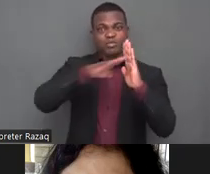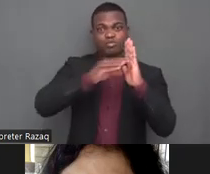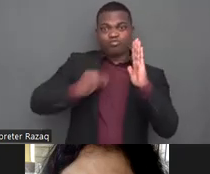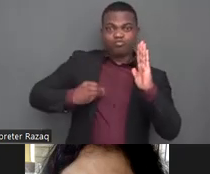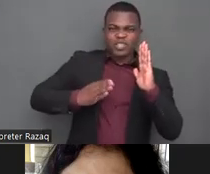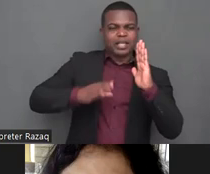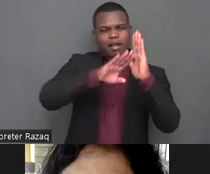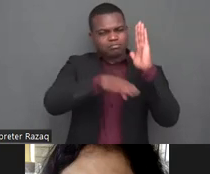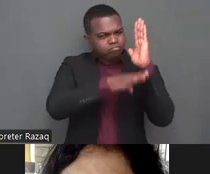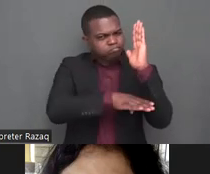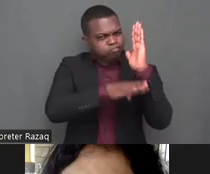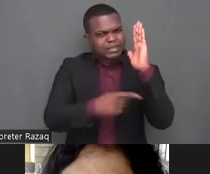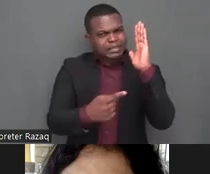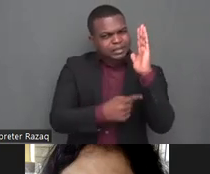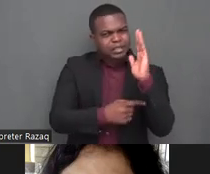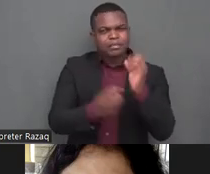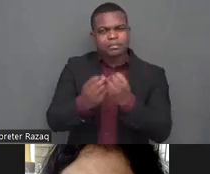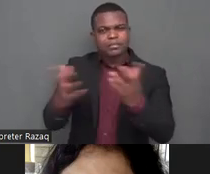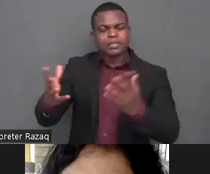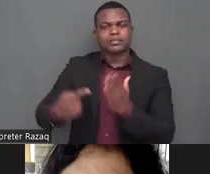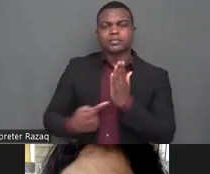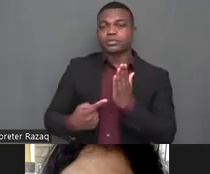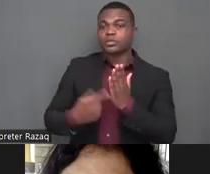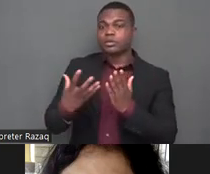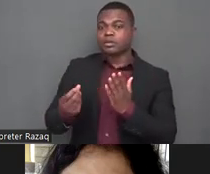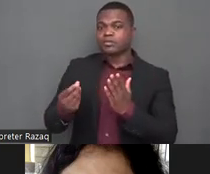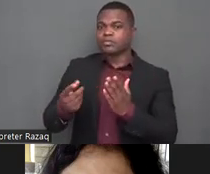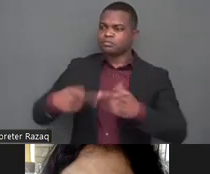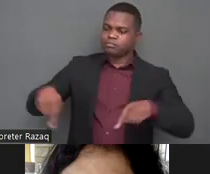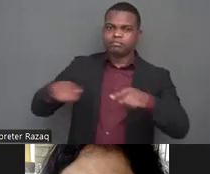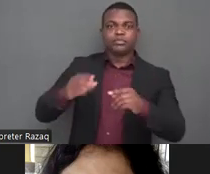too many children in developing countries are not getting the opportunity to learn